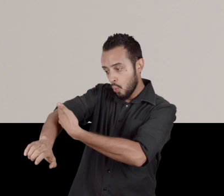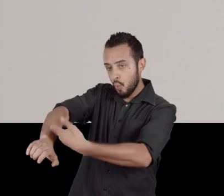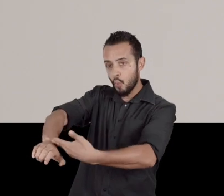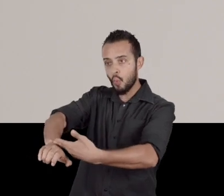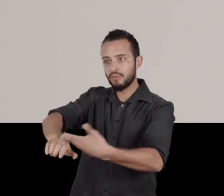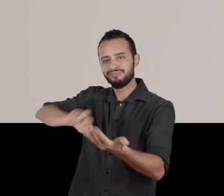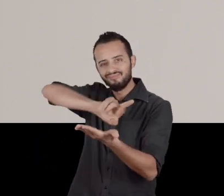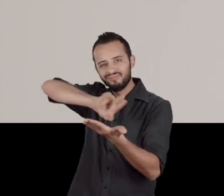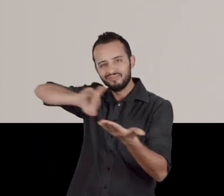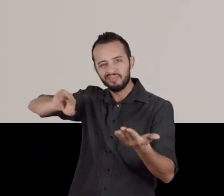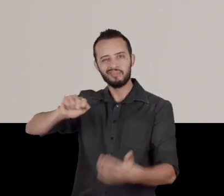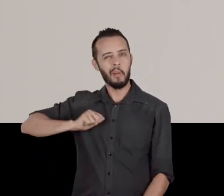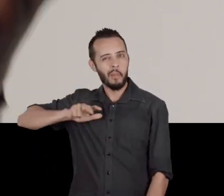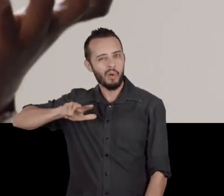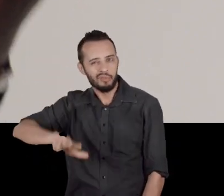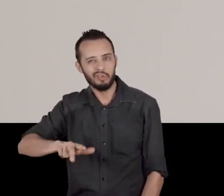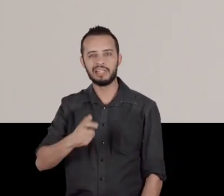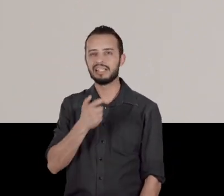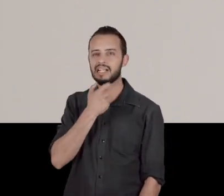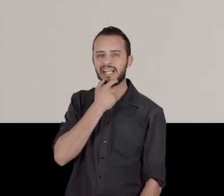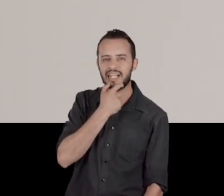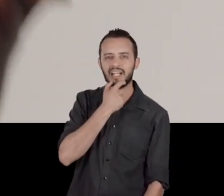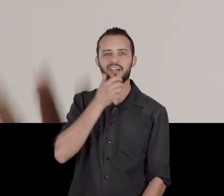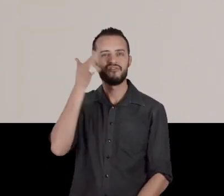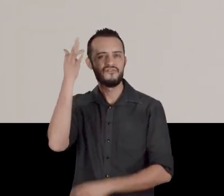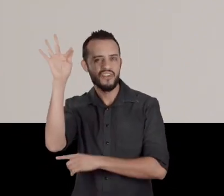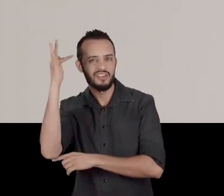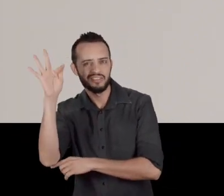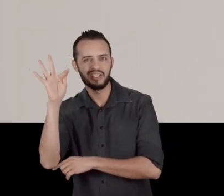Portuguese, English, French, and so on...